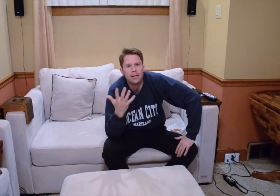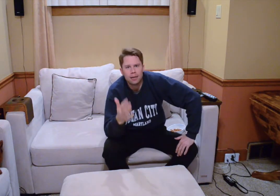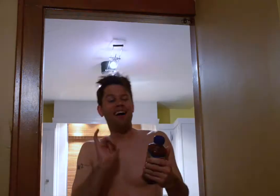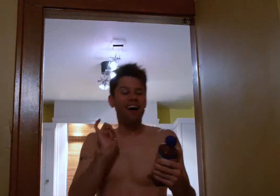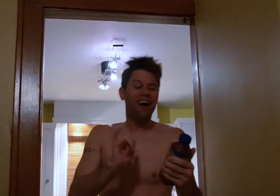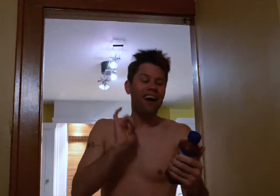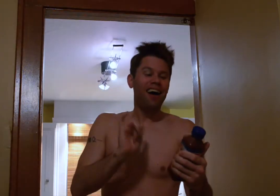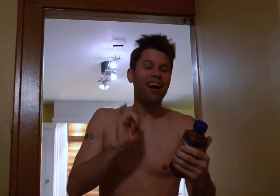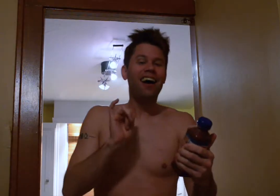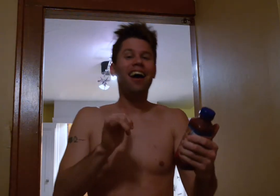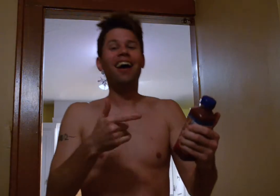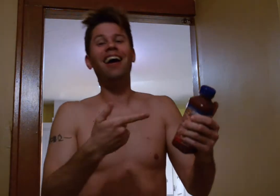OHHHH